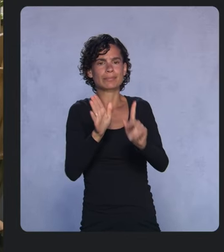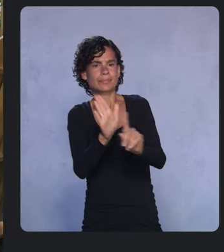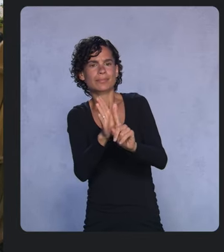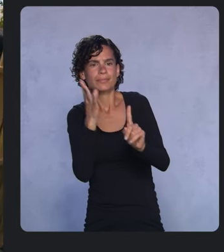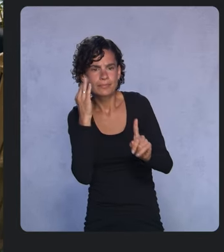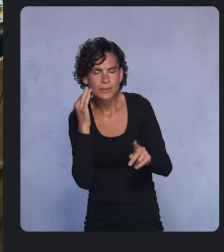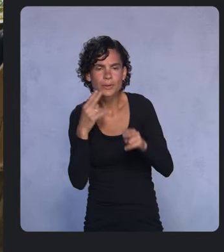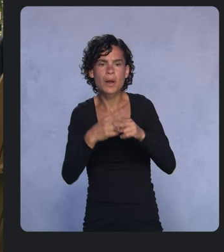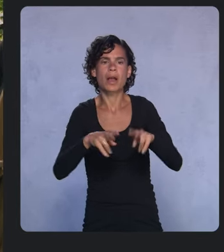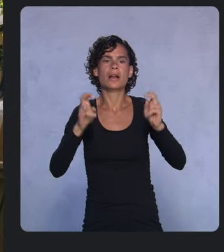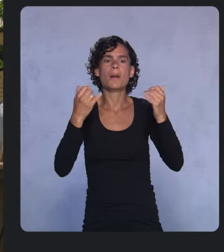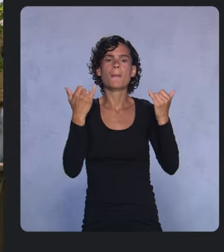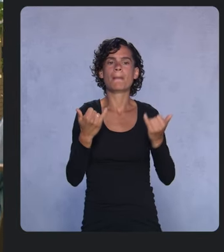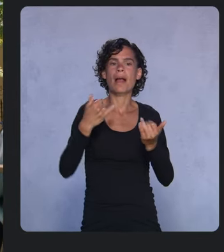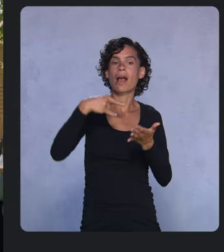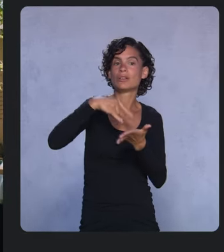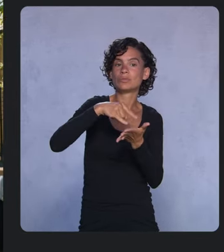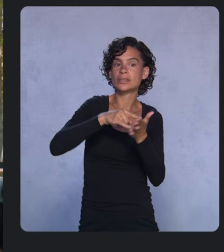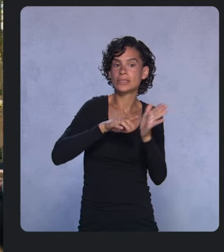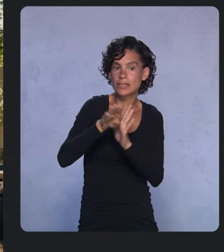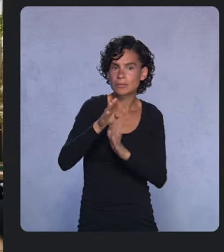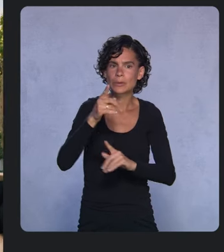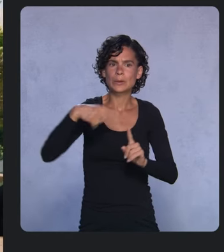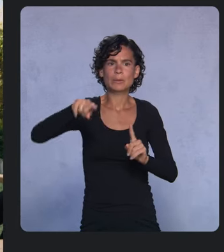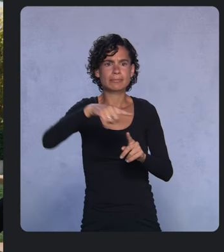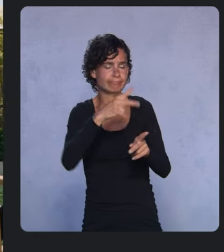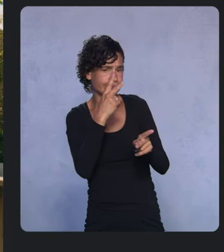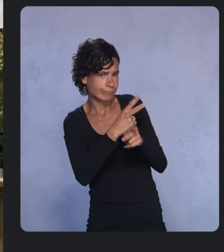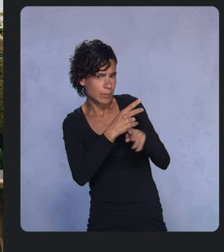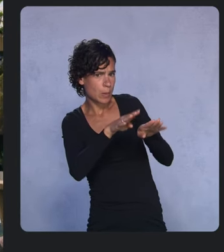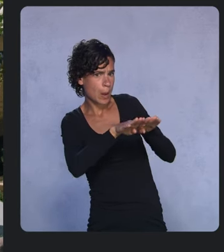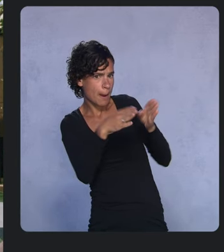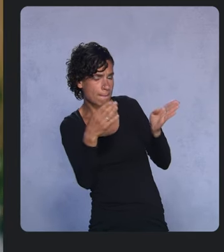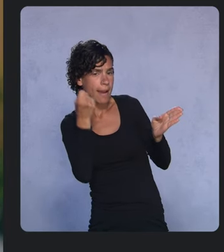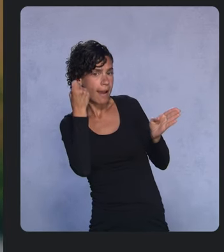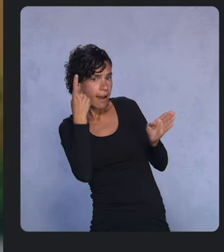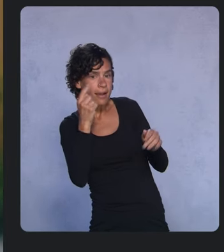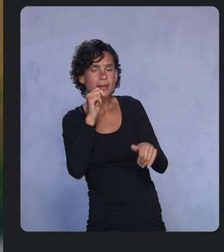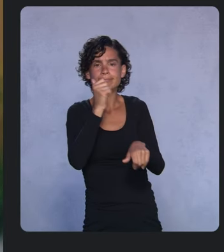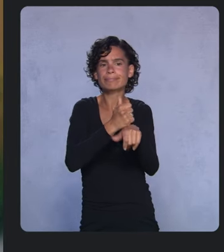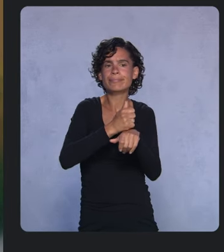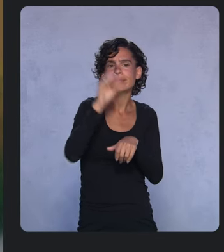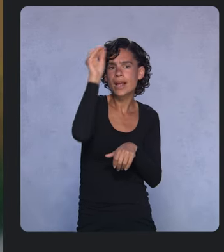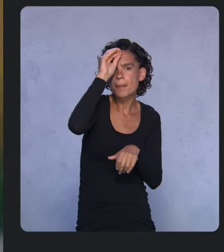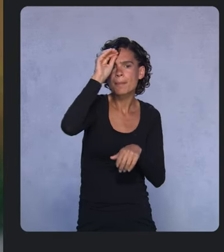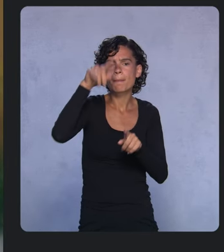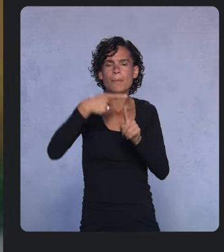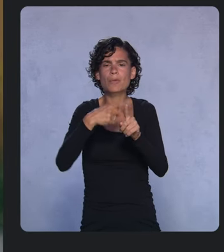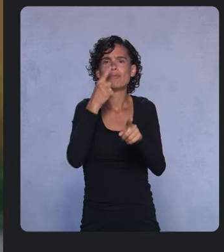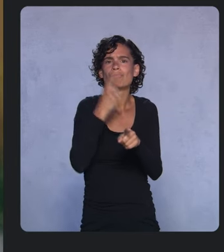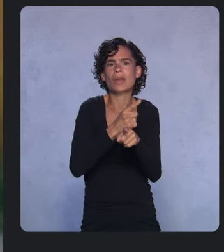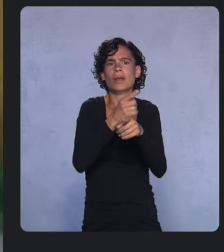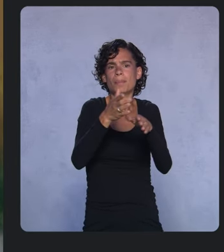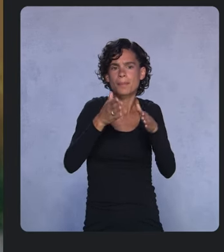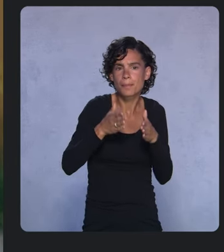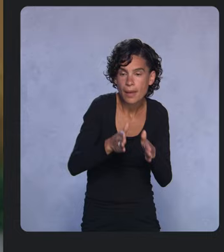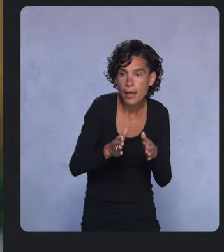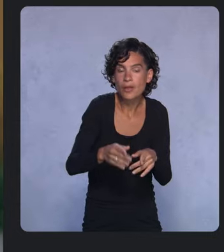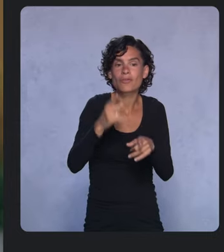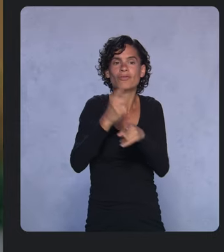You told us keep the openness but become opinionated about the right way to do things and make the right way the easiest way, so we did.